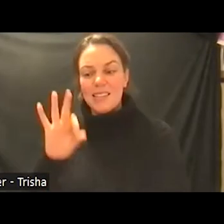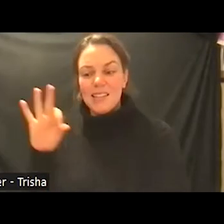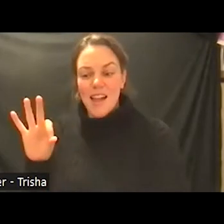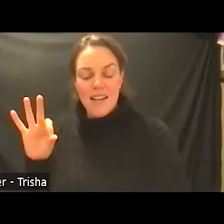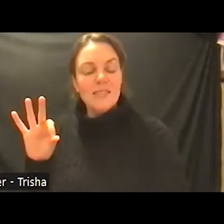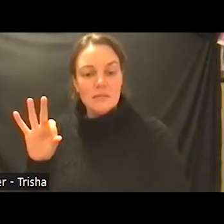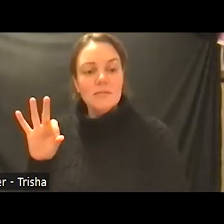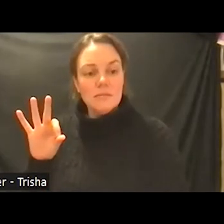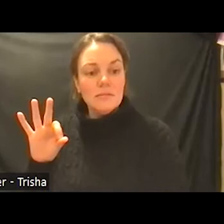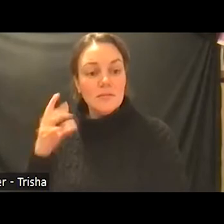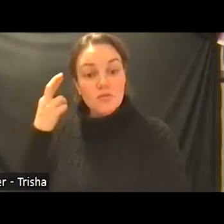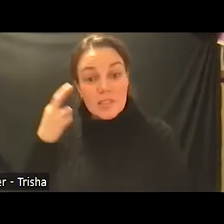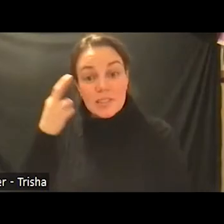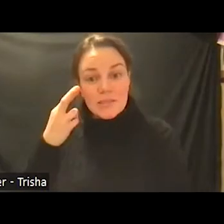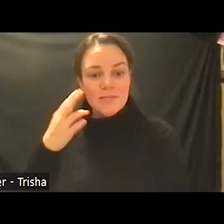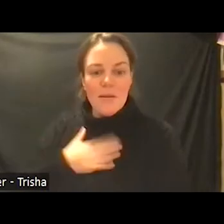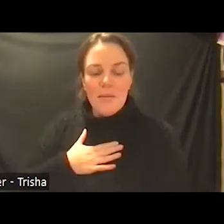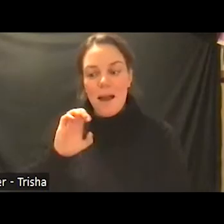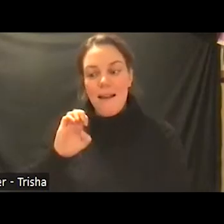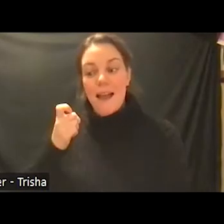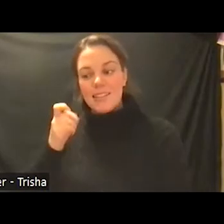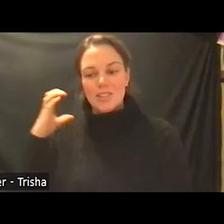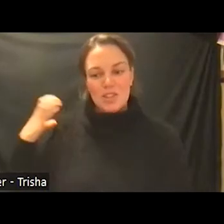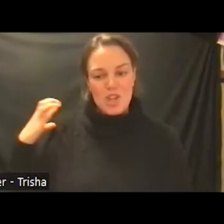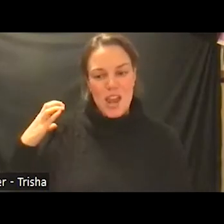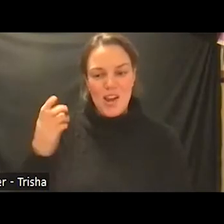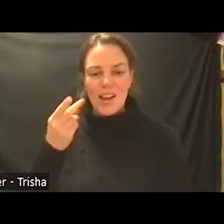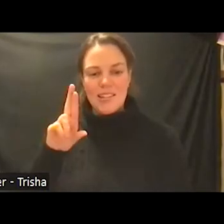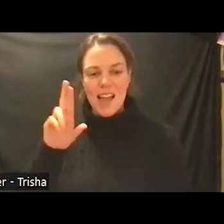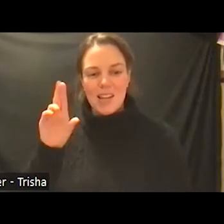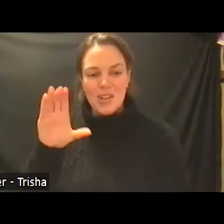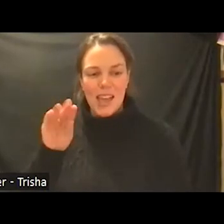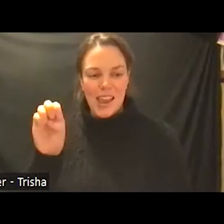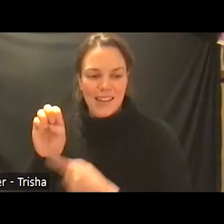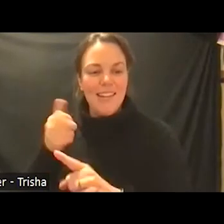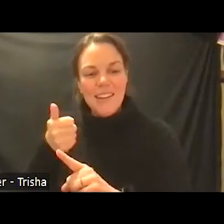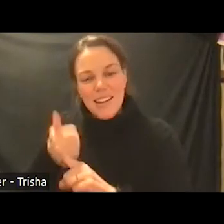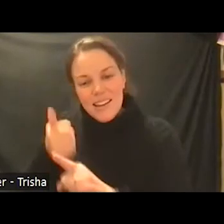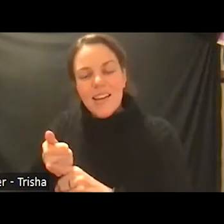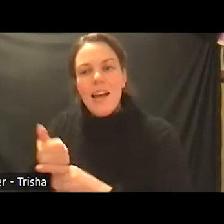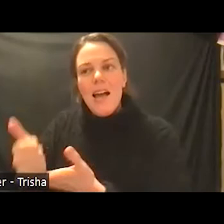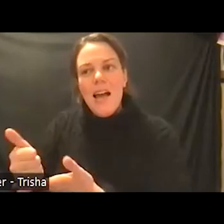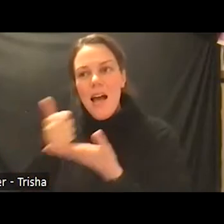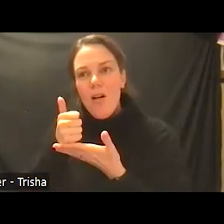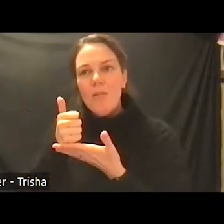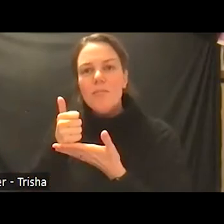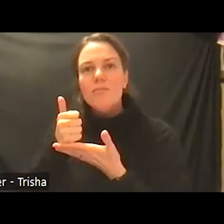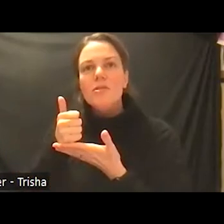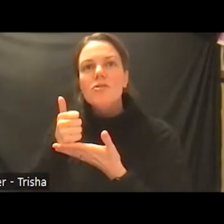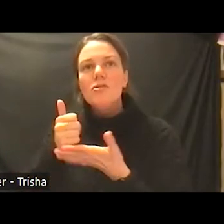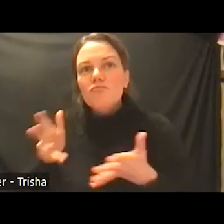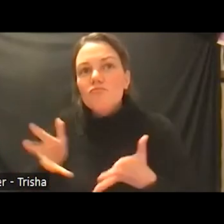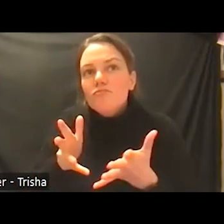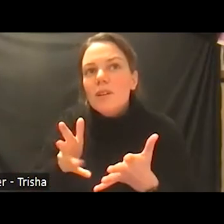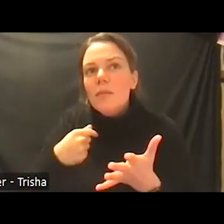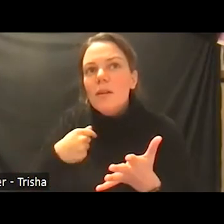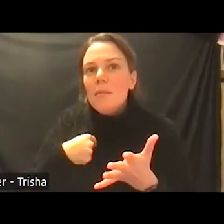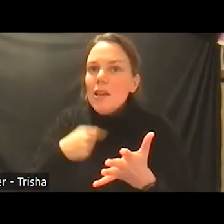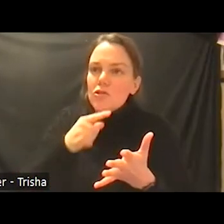due to my ex-chair dr kane who facilitated my ability to pursue my dream to really take care of